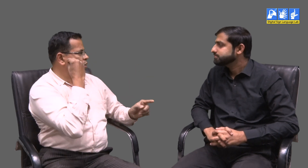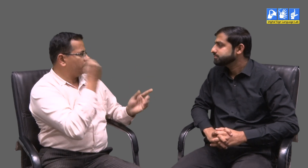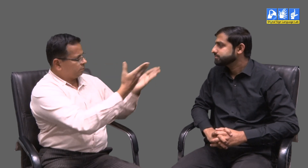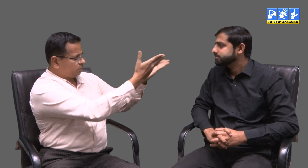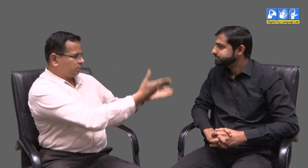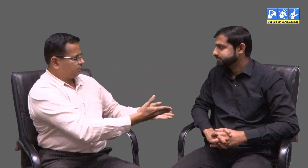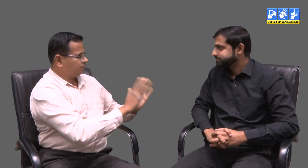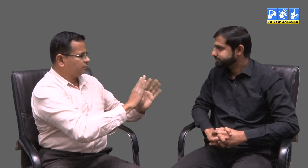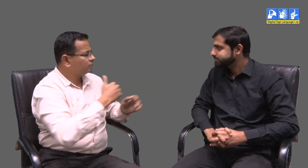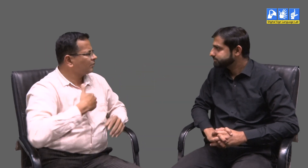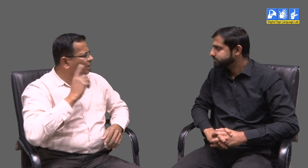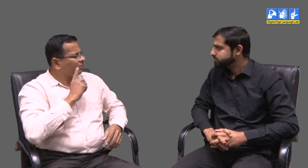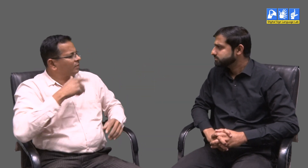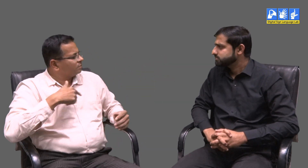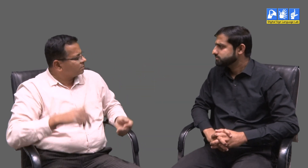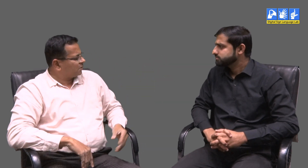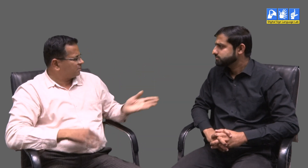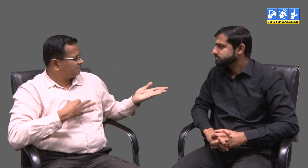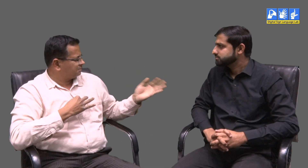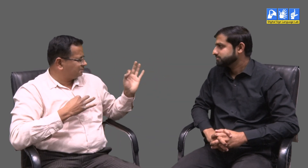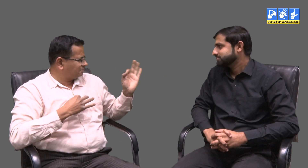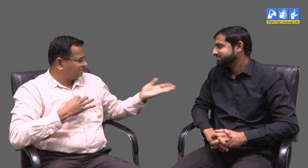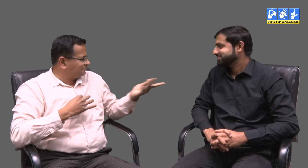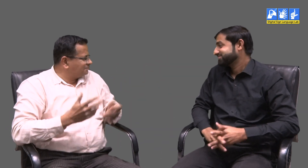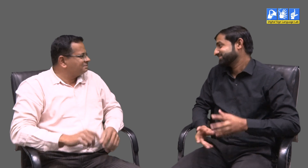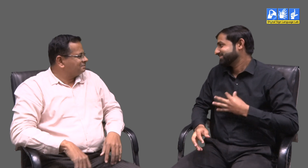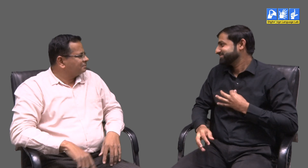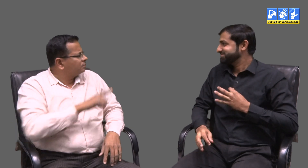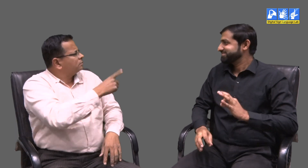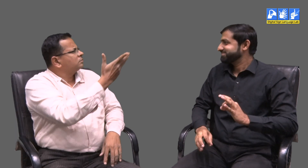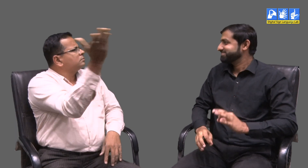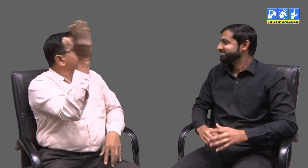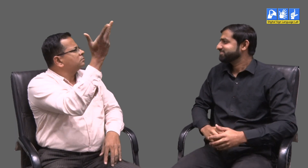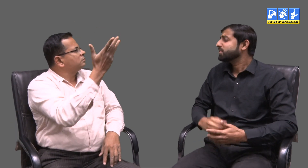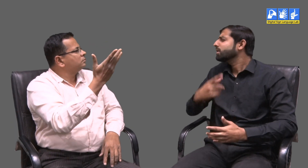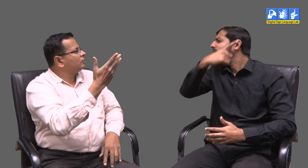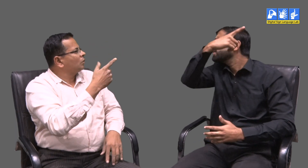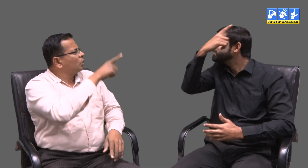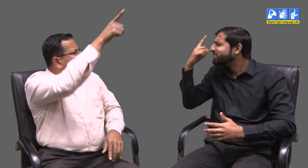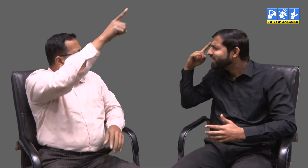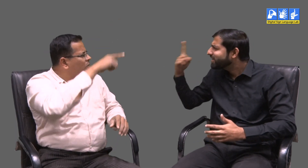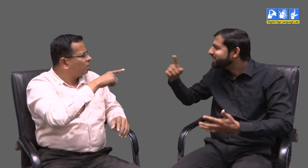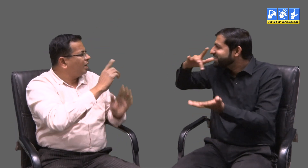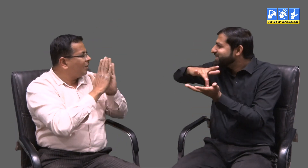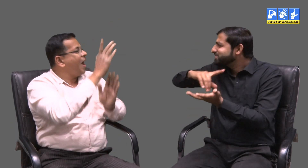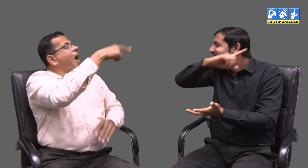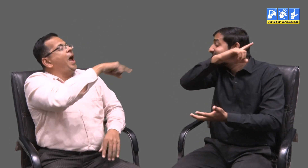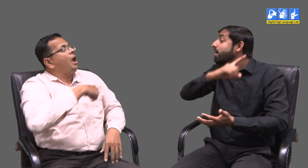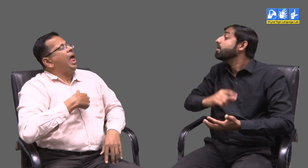Lets for example say you are a hearing person and I am deaf. You are wearing a lovely shirt. Where are you going? . Do you know that place?